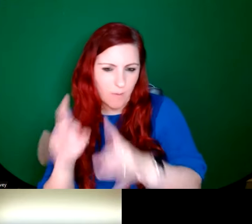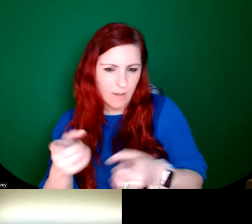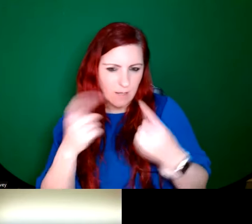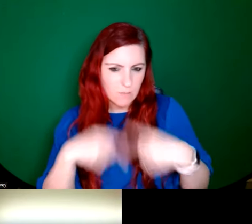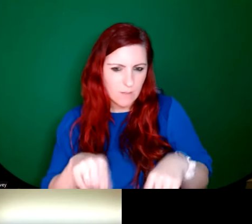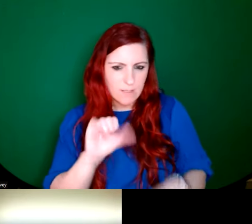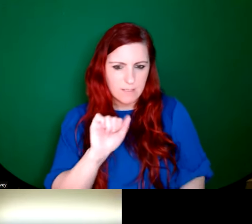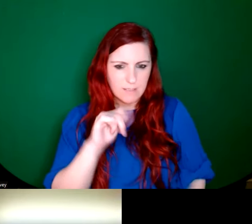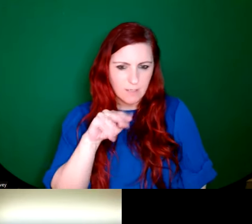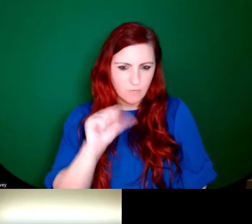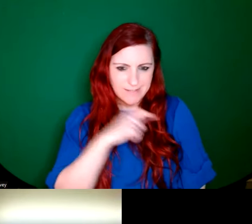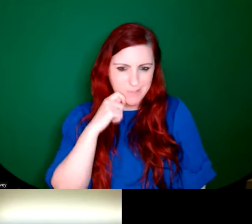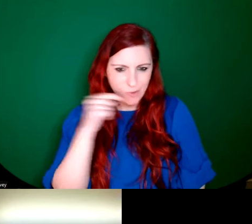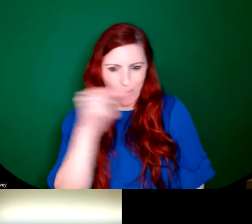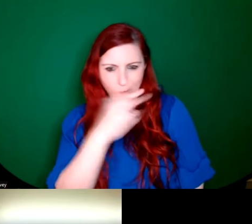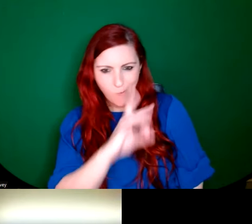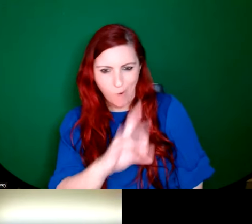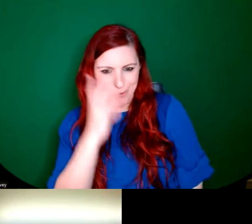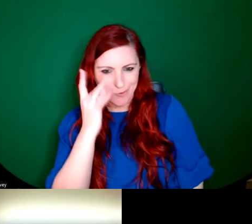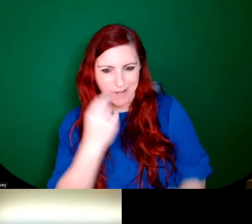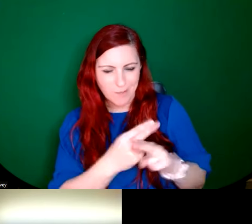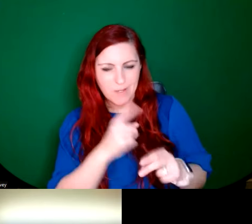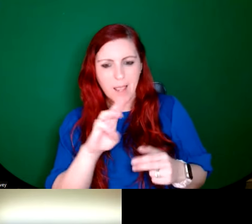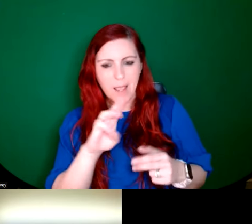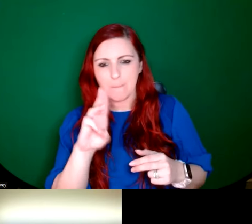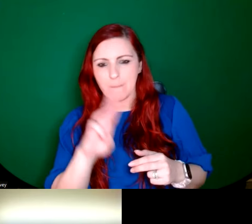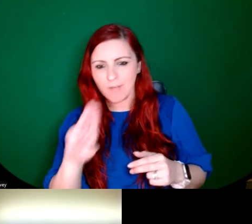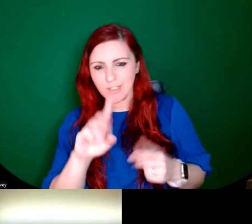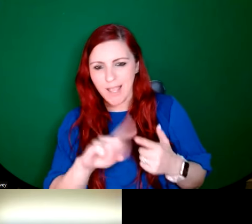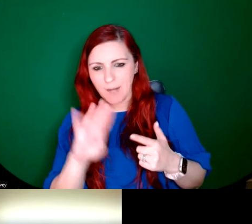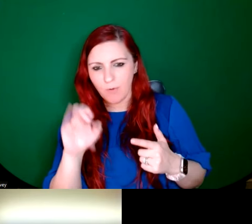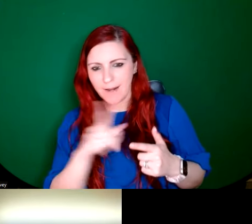and was going to check it out. Patricia and Brian have said Opus sectile